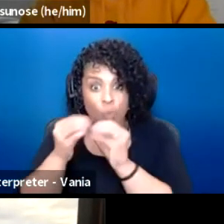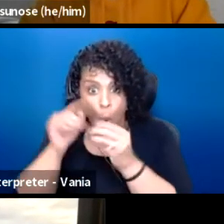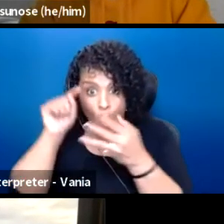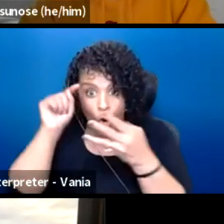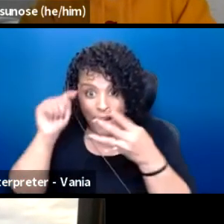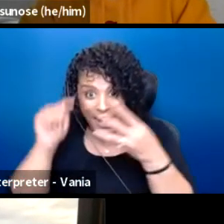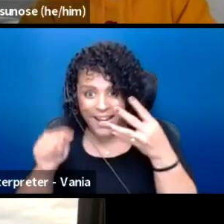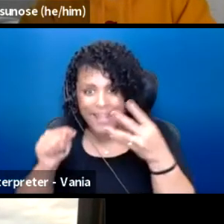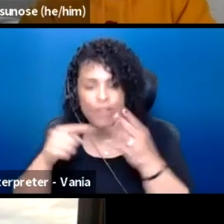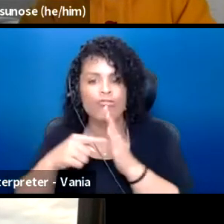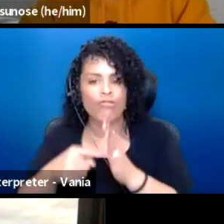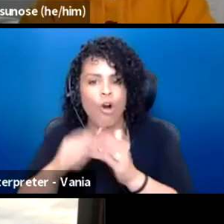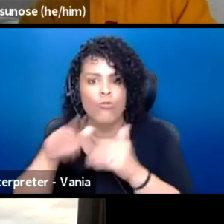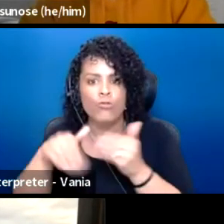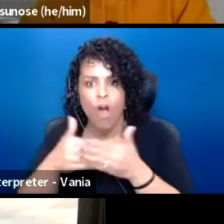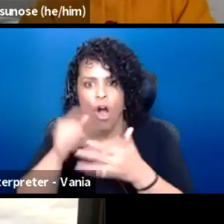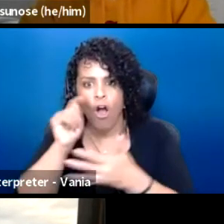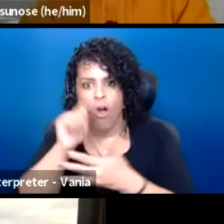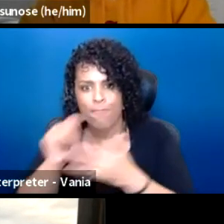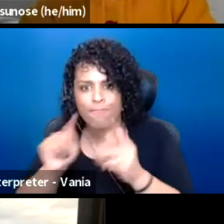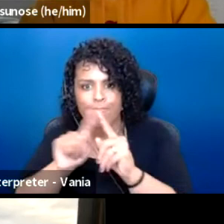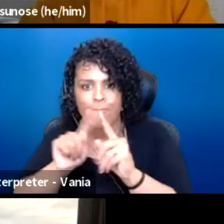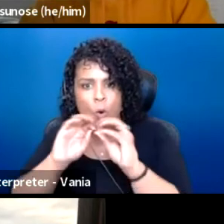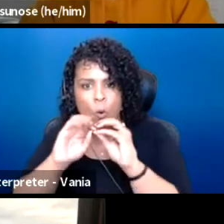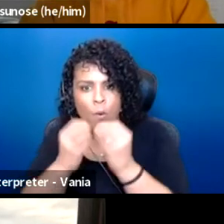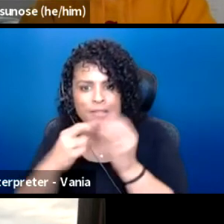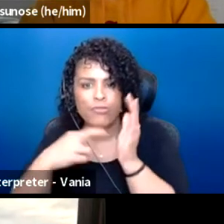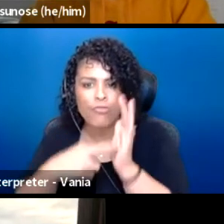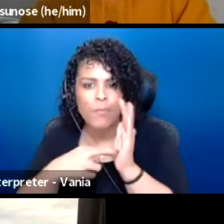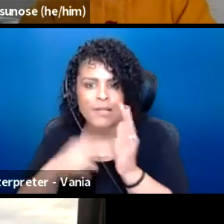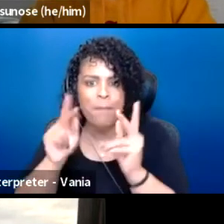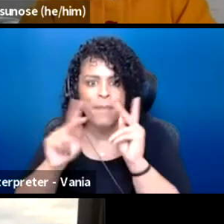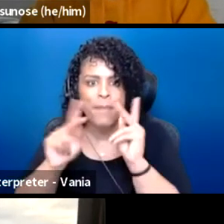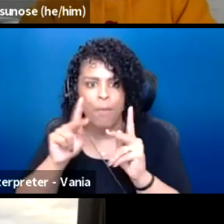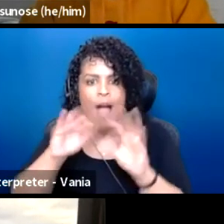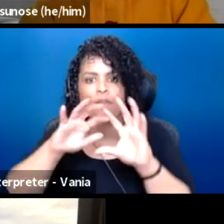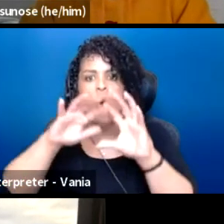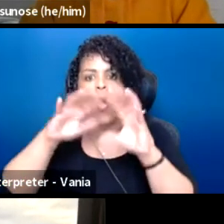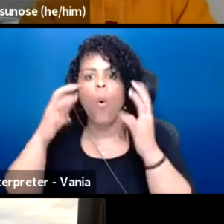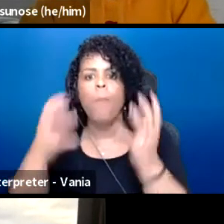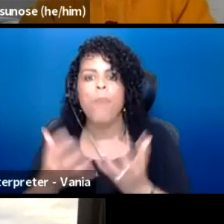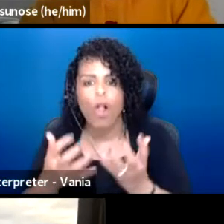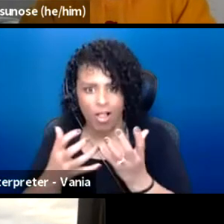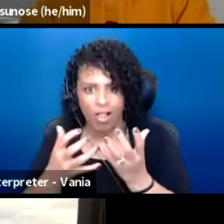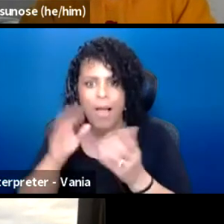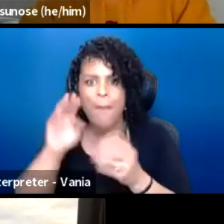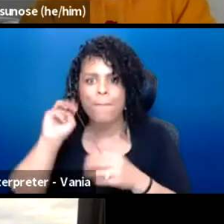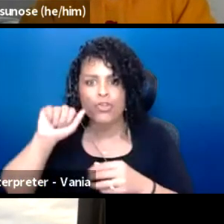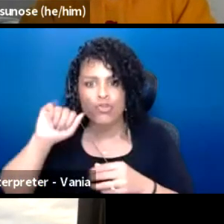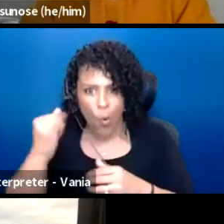all the organizations, representing people of the global majority are getting the highest scores now